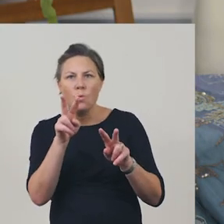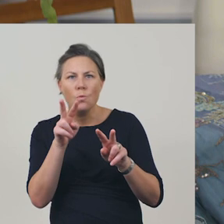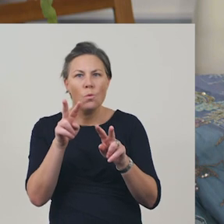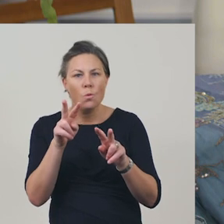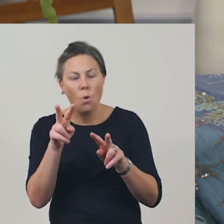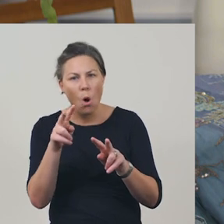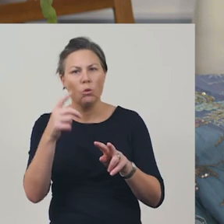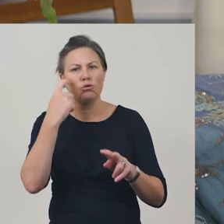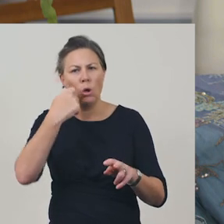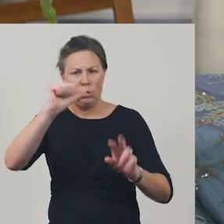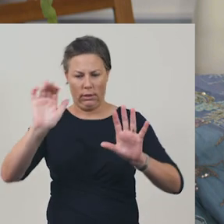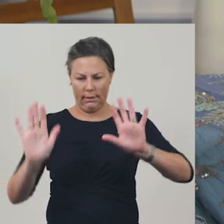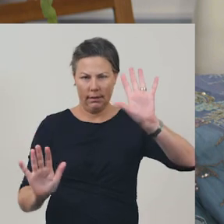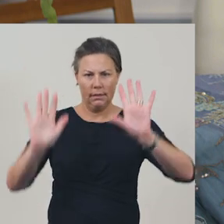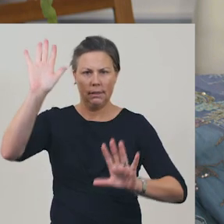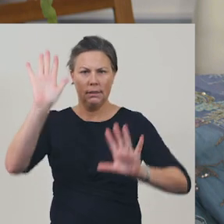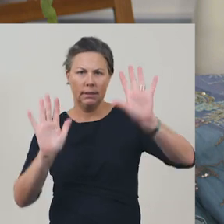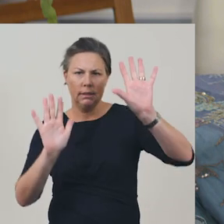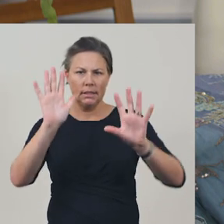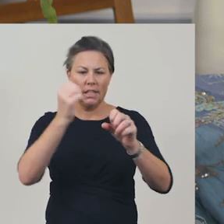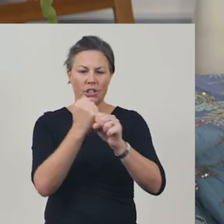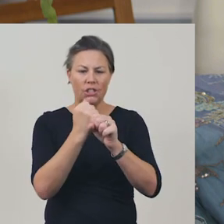These are the actions used with different parts of our body.